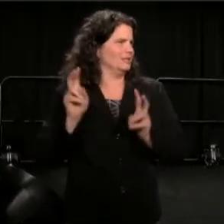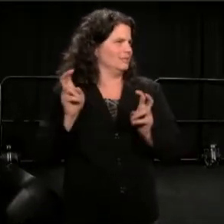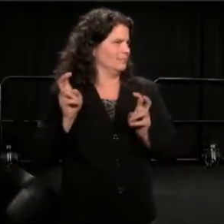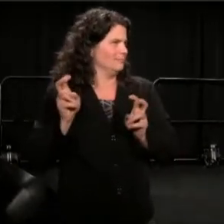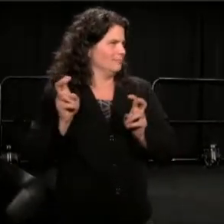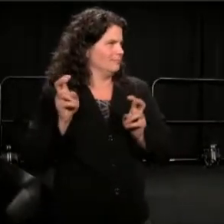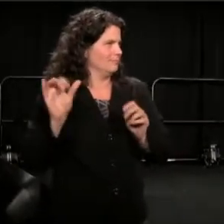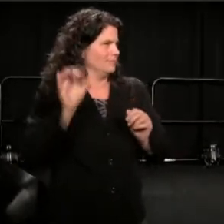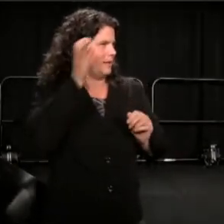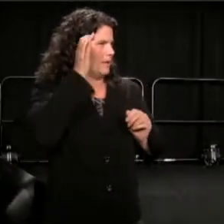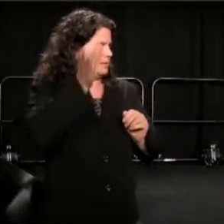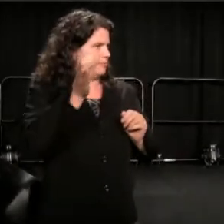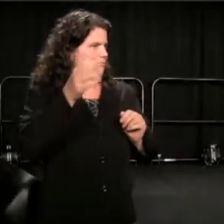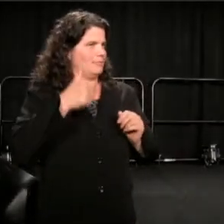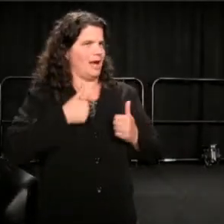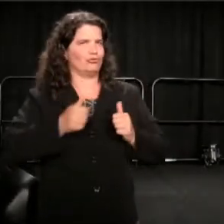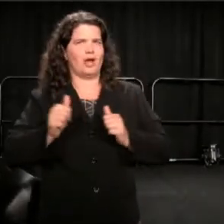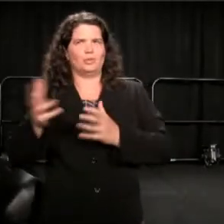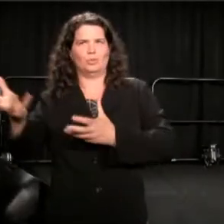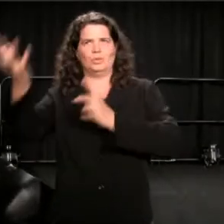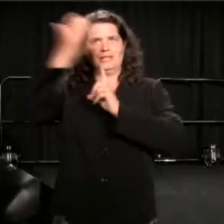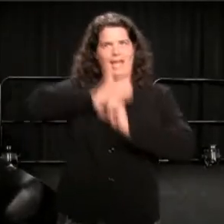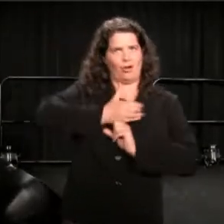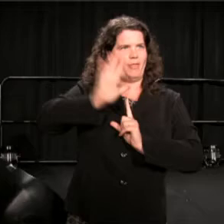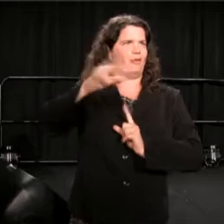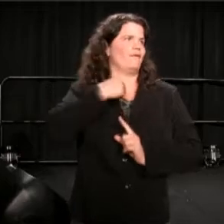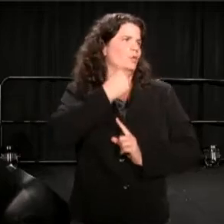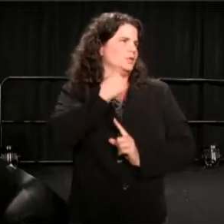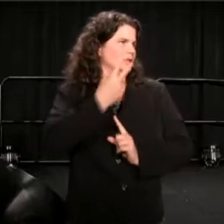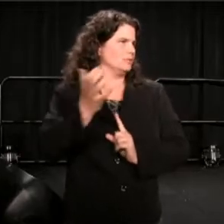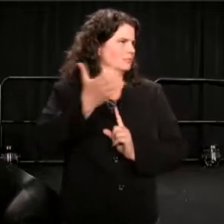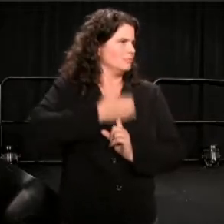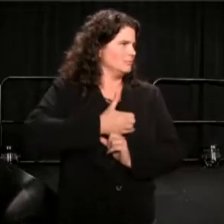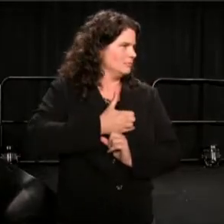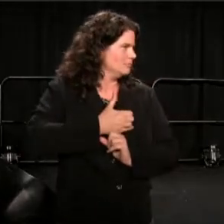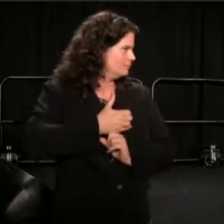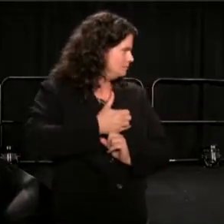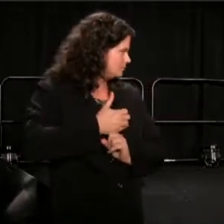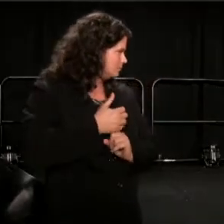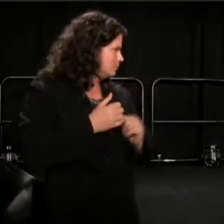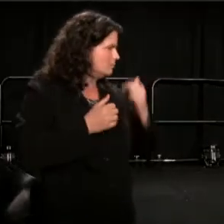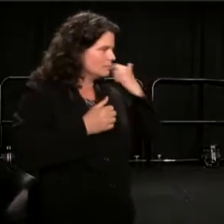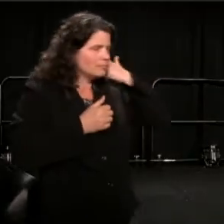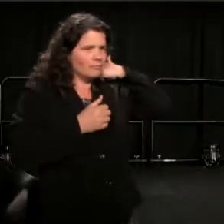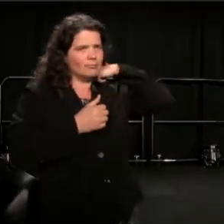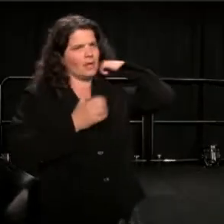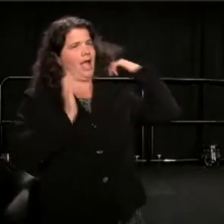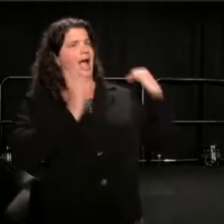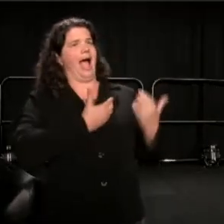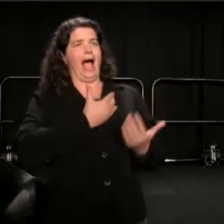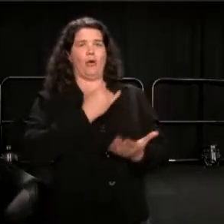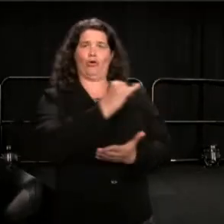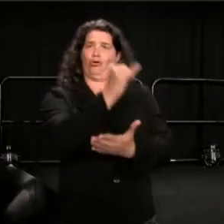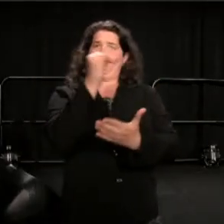in other peoples shoes, which should be part of our art, here in the theater.